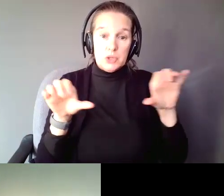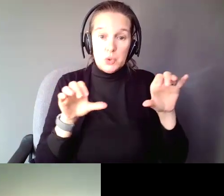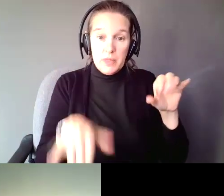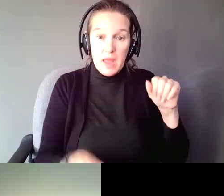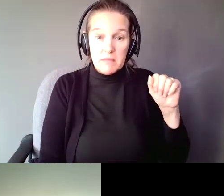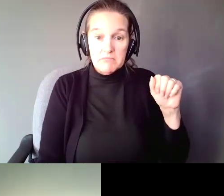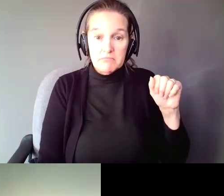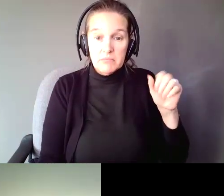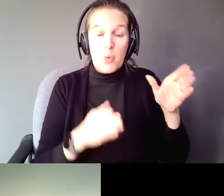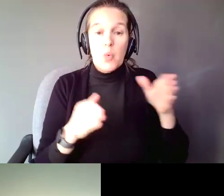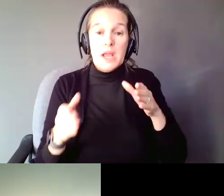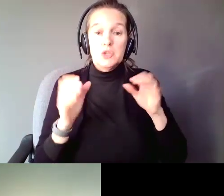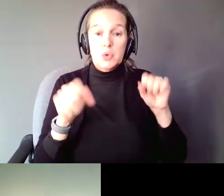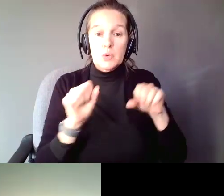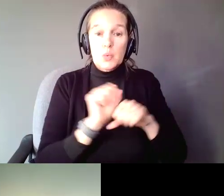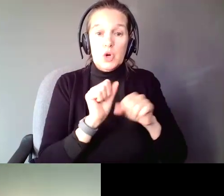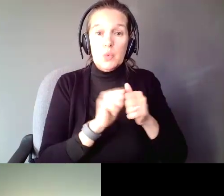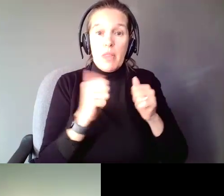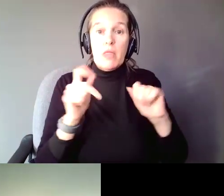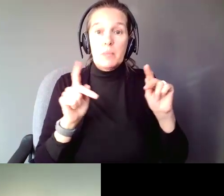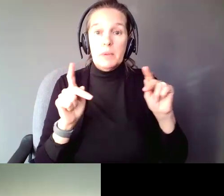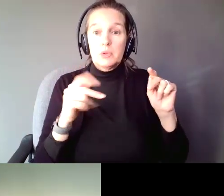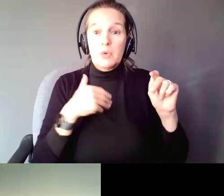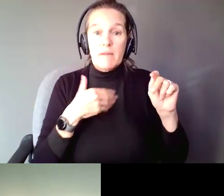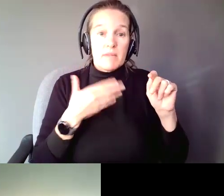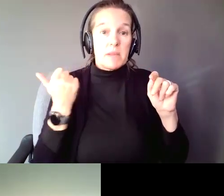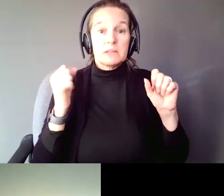with other people to have the best possible life in your heart of hearts. In your brain,